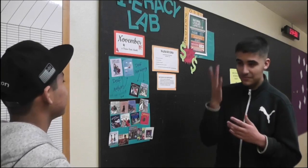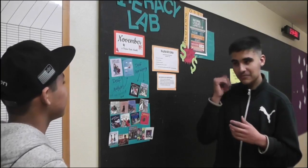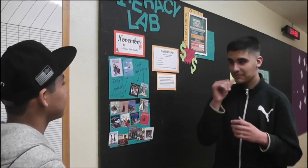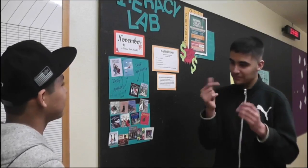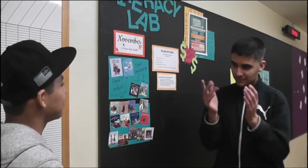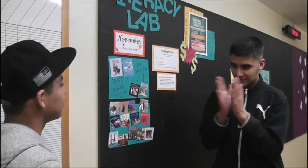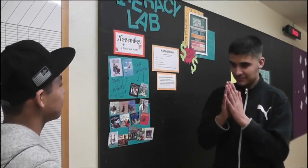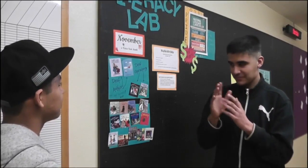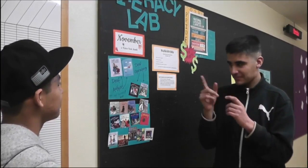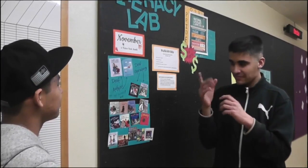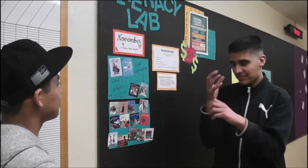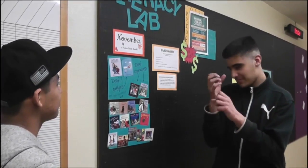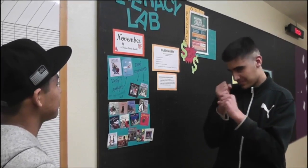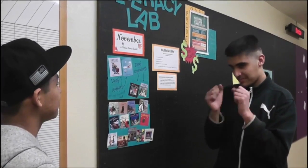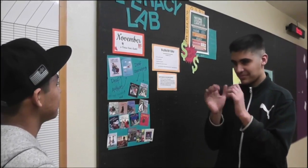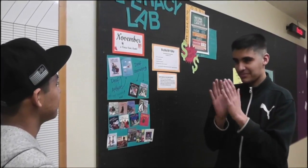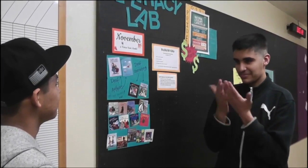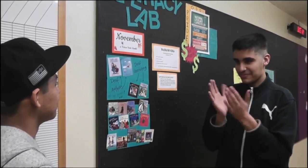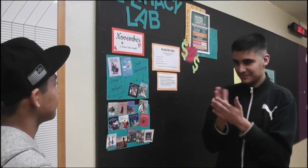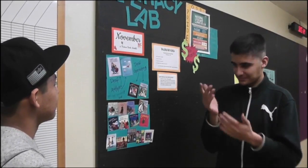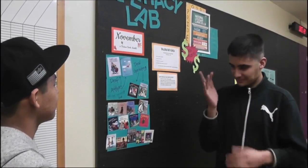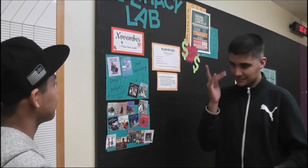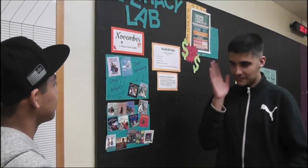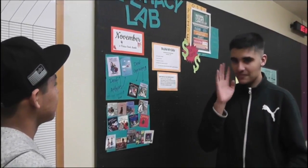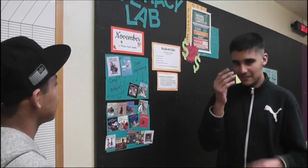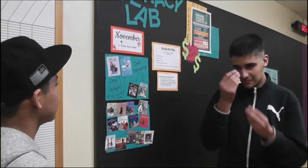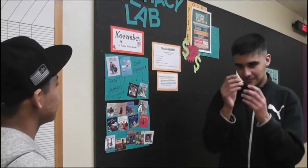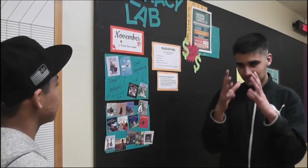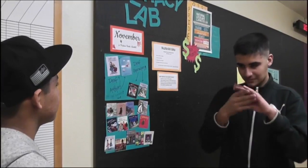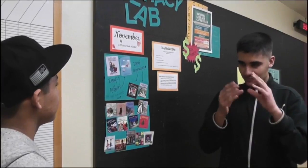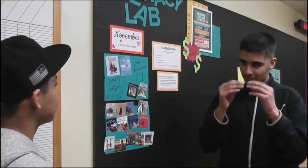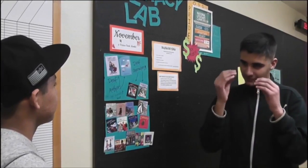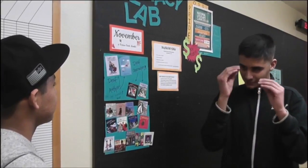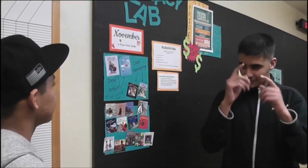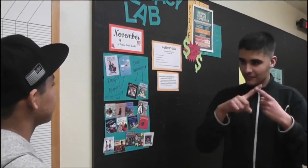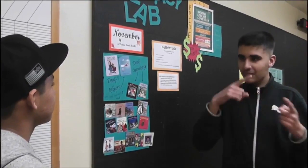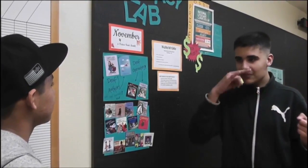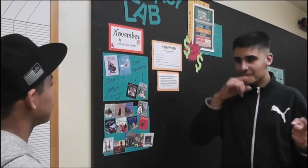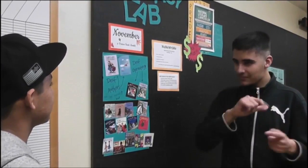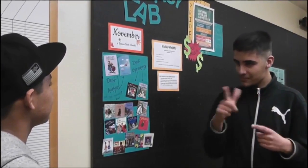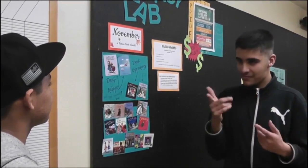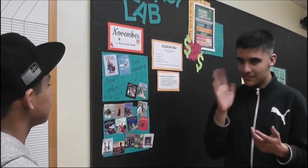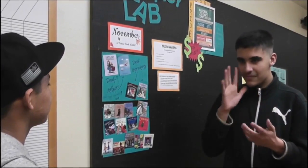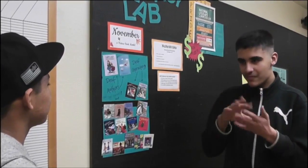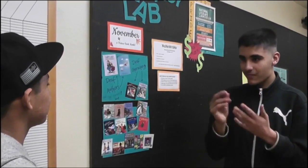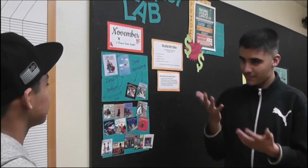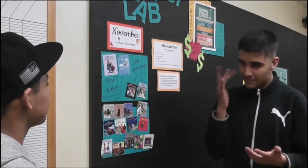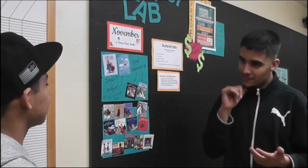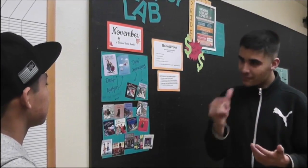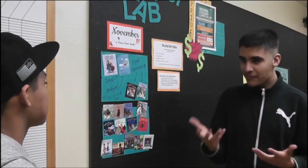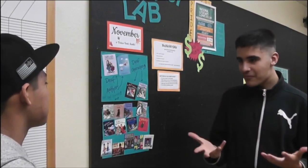Why not you get El Deafo from the library and maybe sign the book to the younger kids?